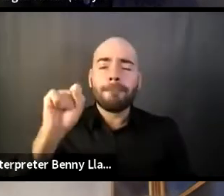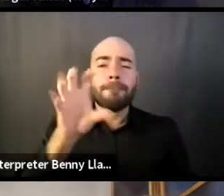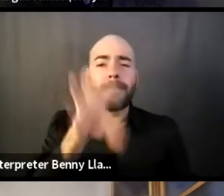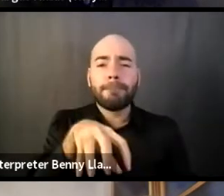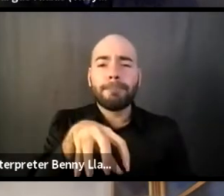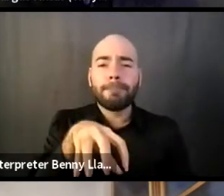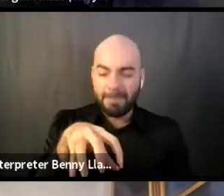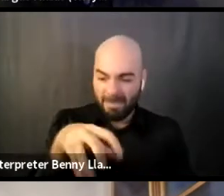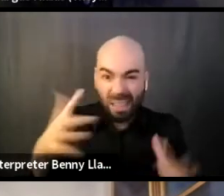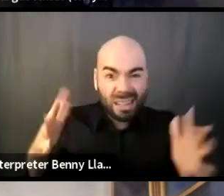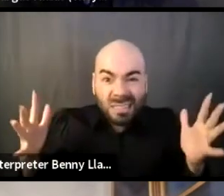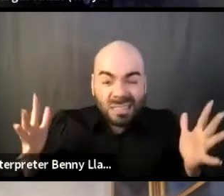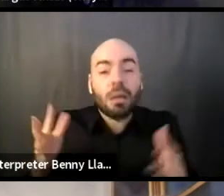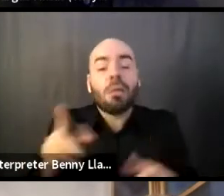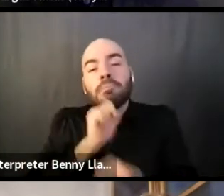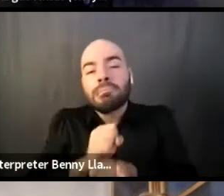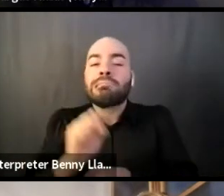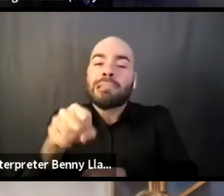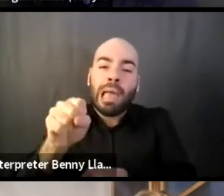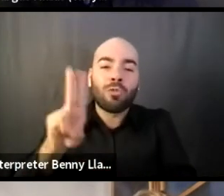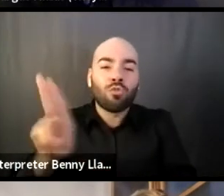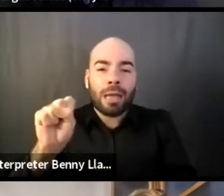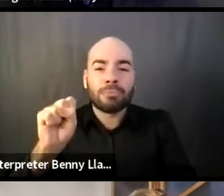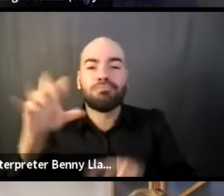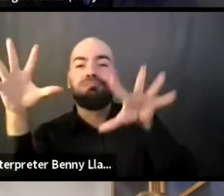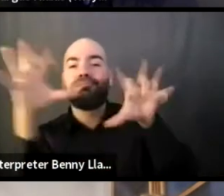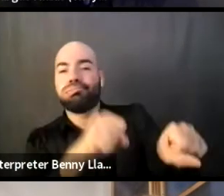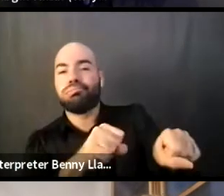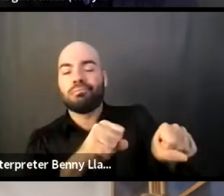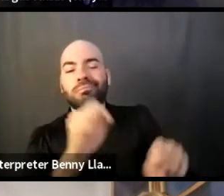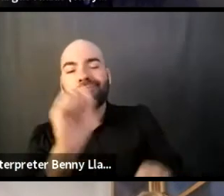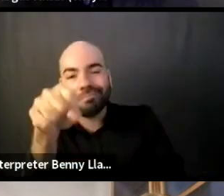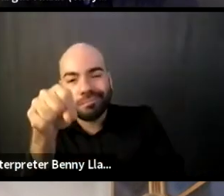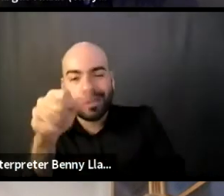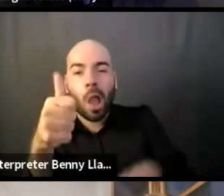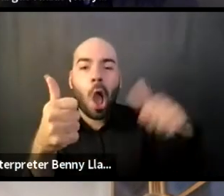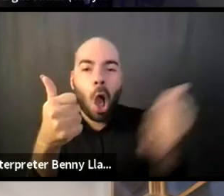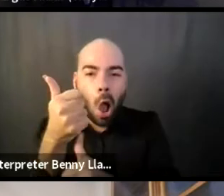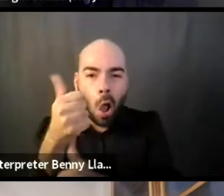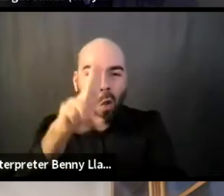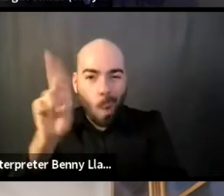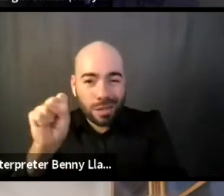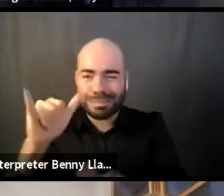but we're so far removed that it is a little bit challenging to build these connections.